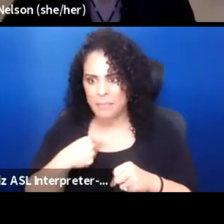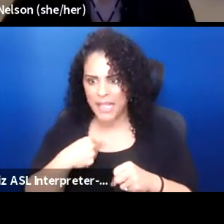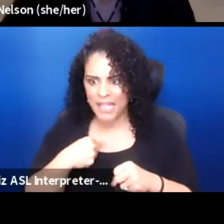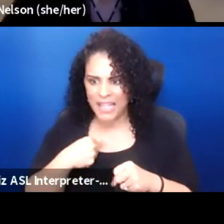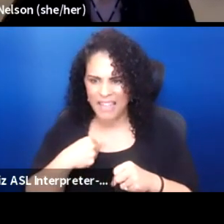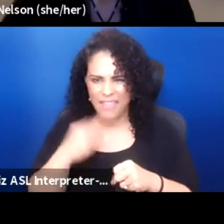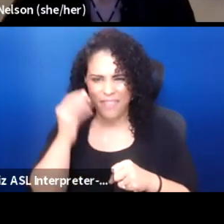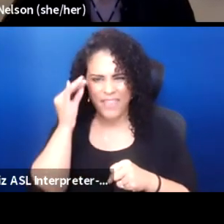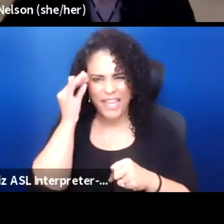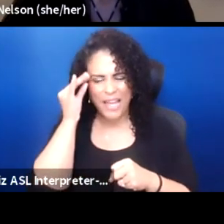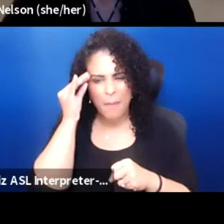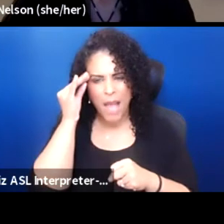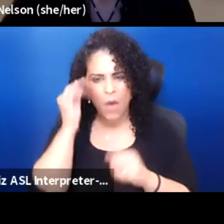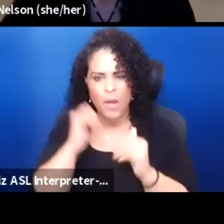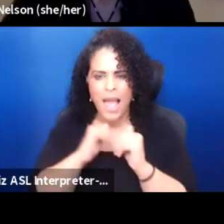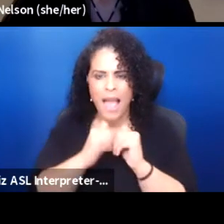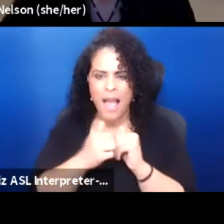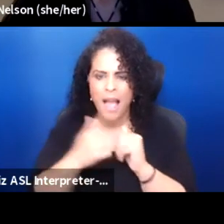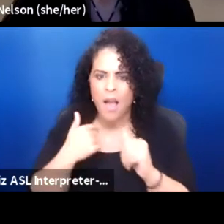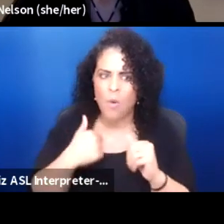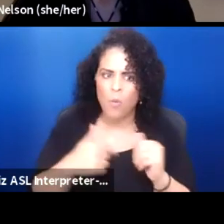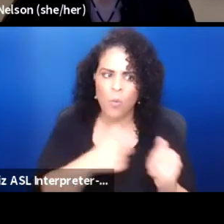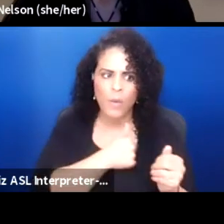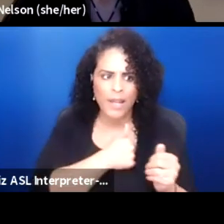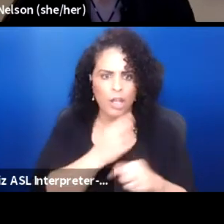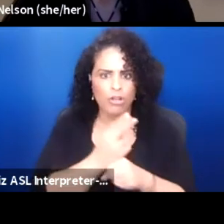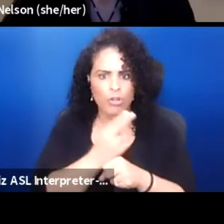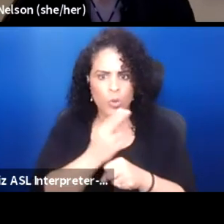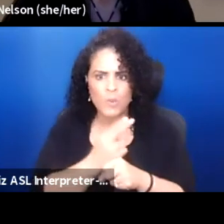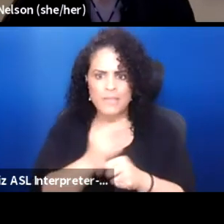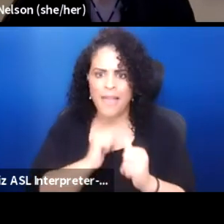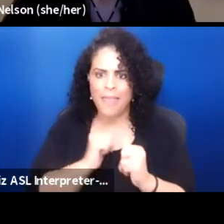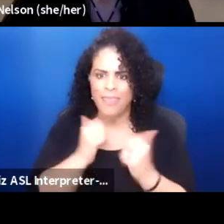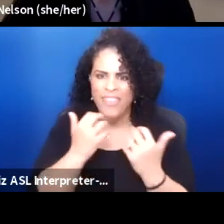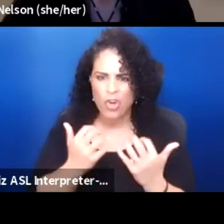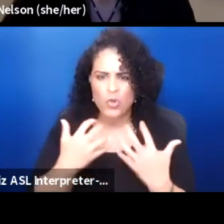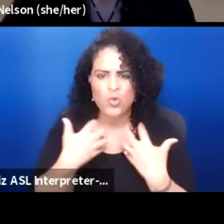about how we use theater to heal trauma